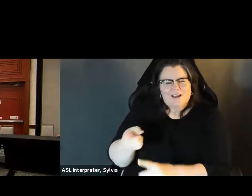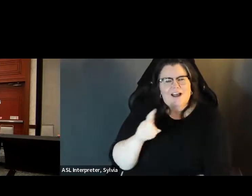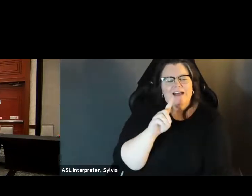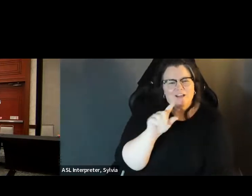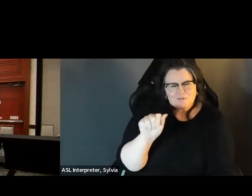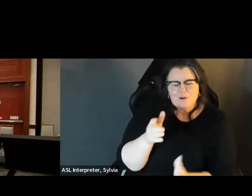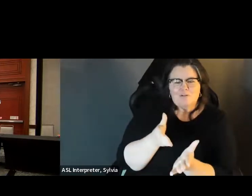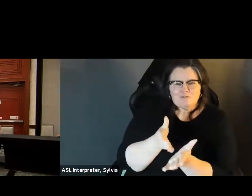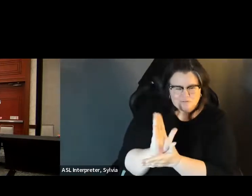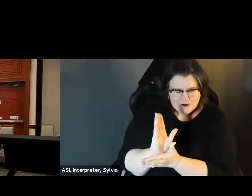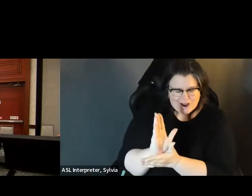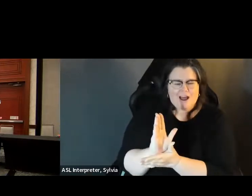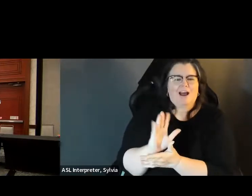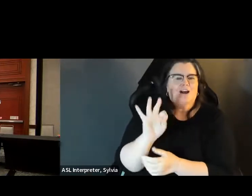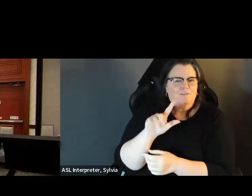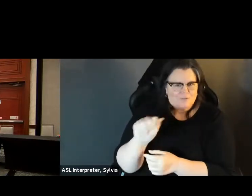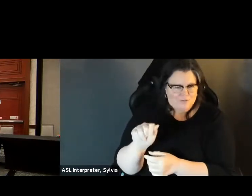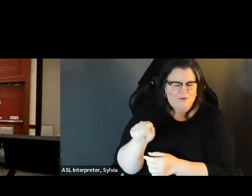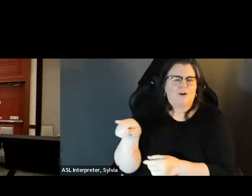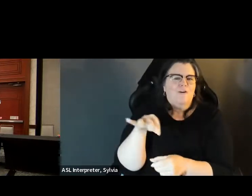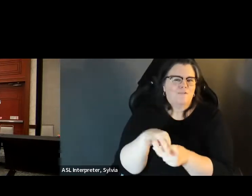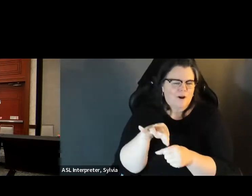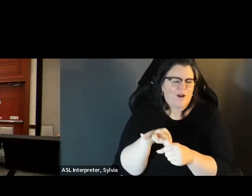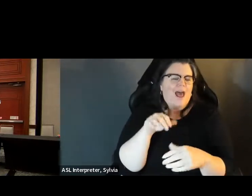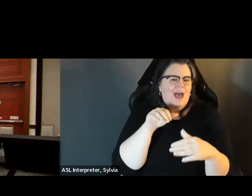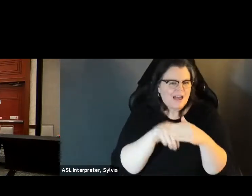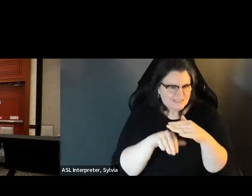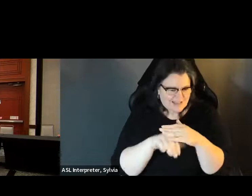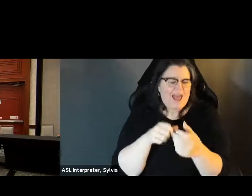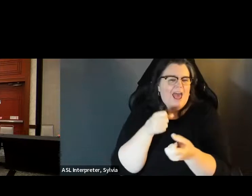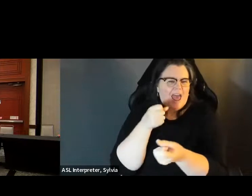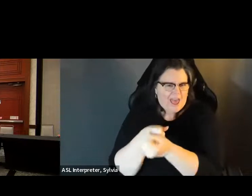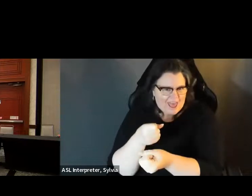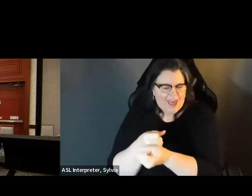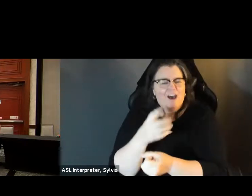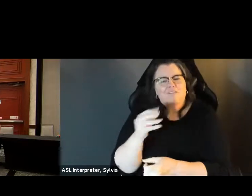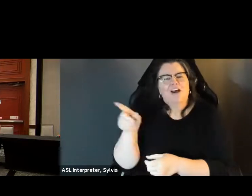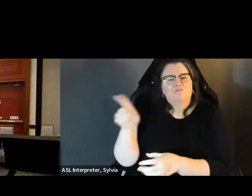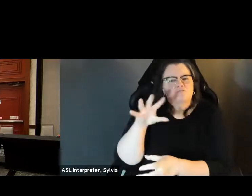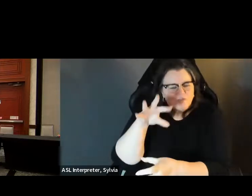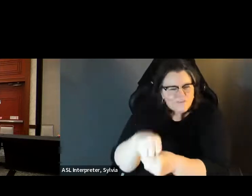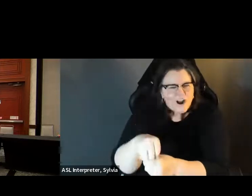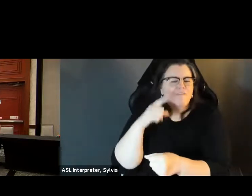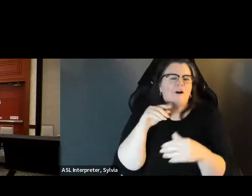Florida. Excuse me voting access coordinate, and I'm sorry Laura is disbelie, rights. coordinator and I'm sorry. Laura is Disability Rights